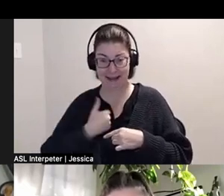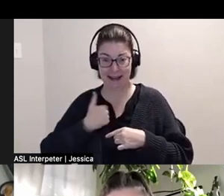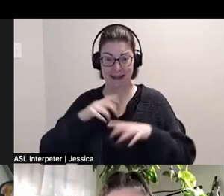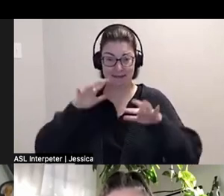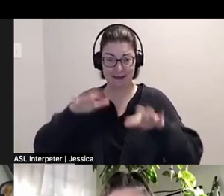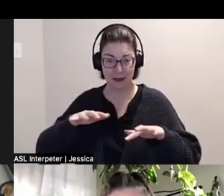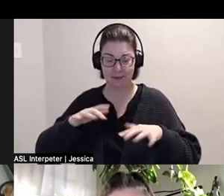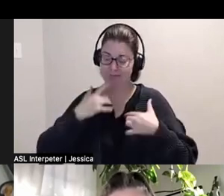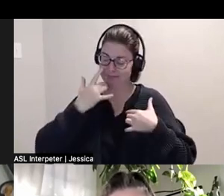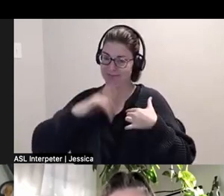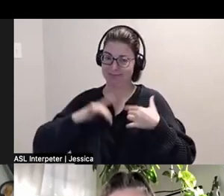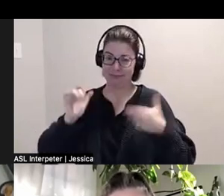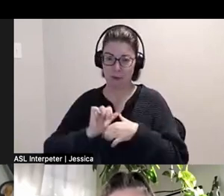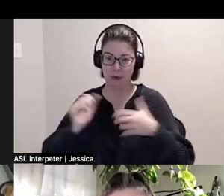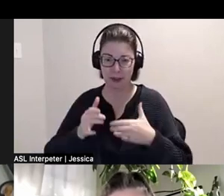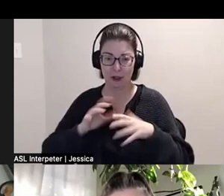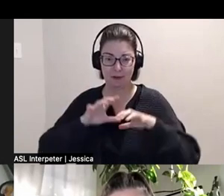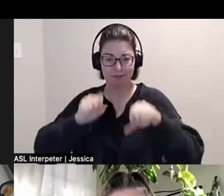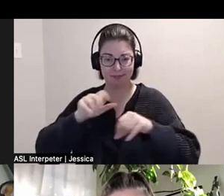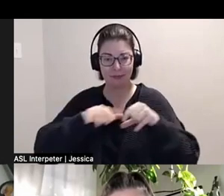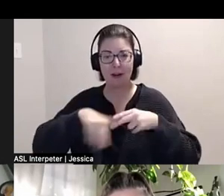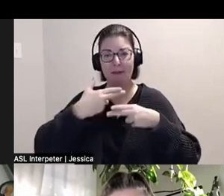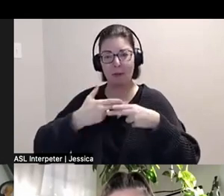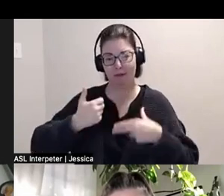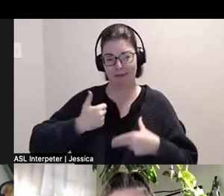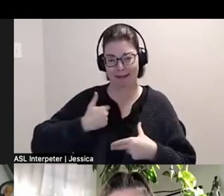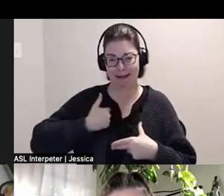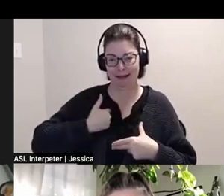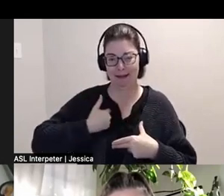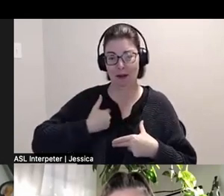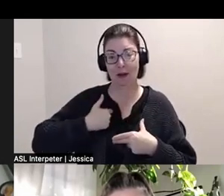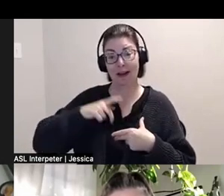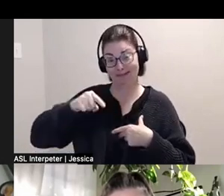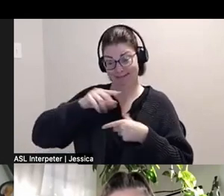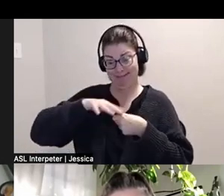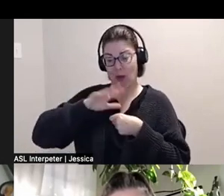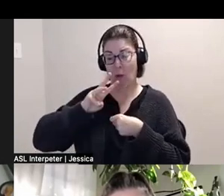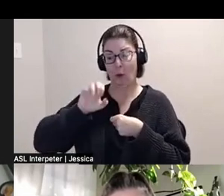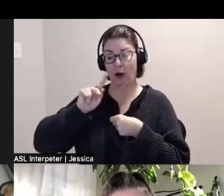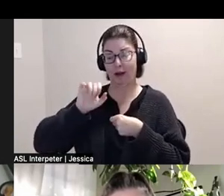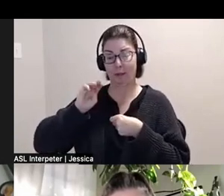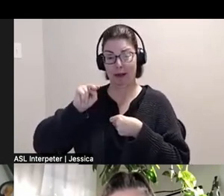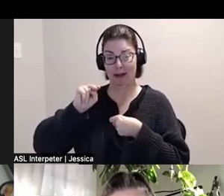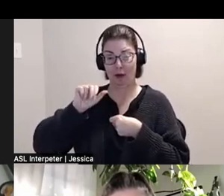Workman Arts is located in Tkaronto within the Treaty, uh, Treaty 13 territory which is the rightful land of the